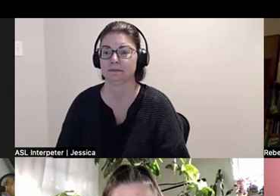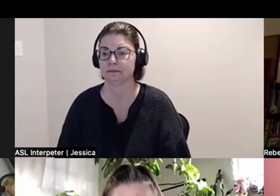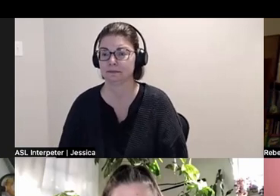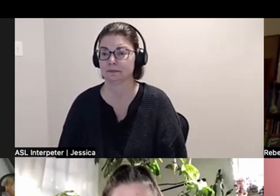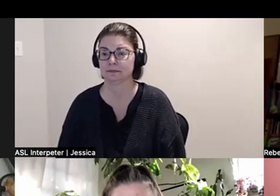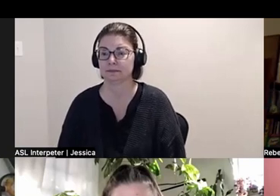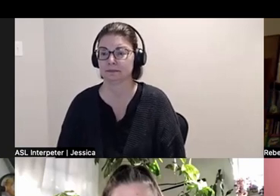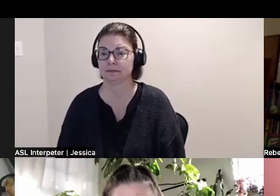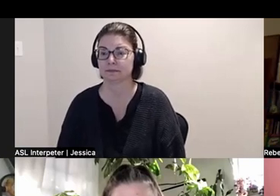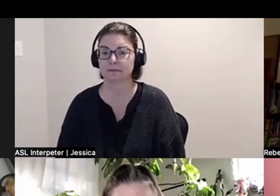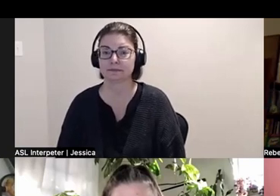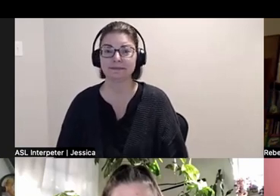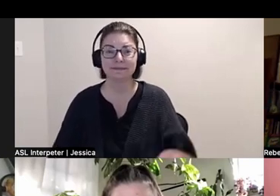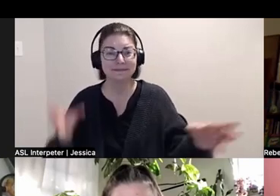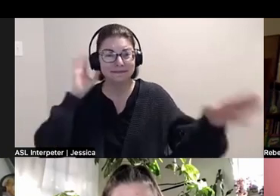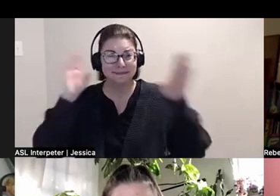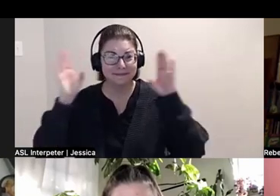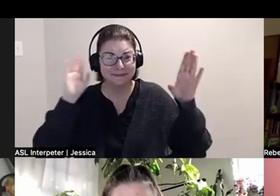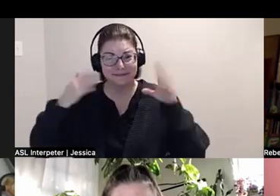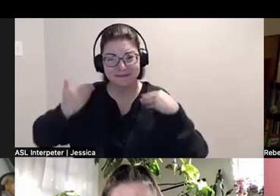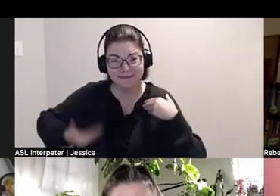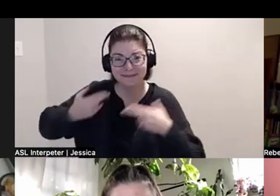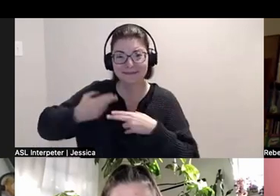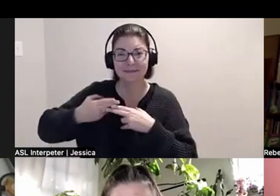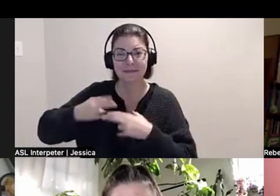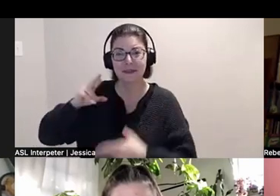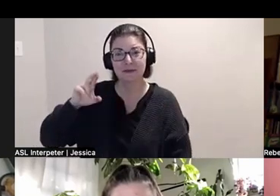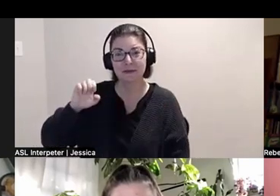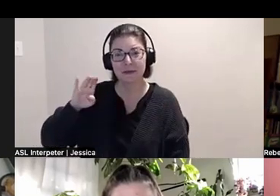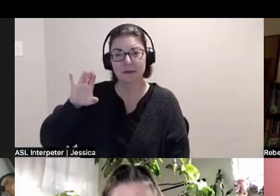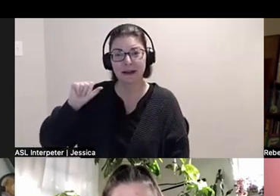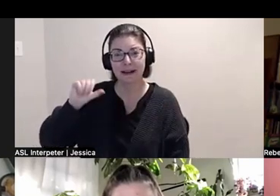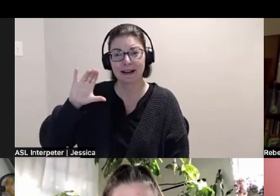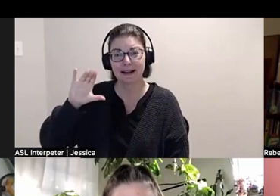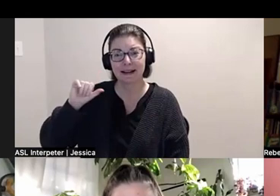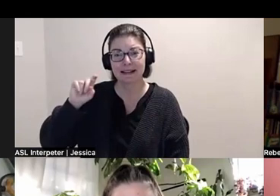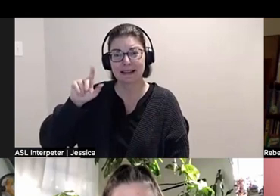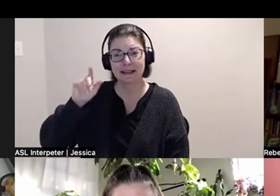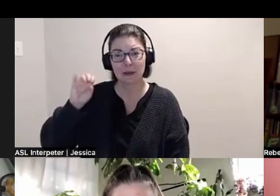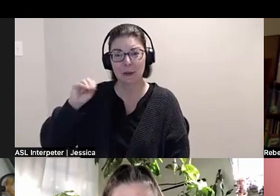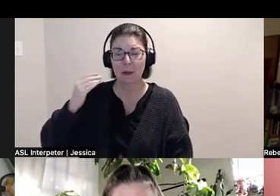Rebecca: Hi everyone. I'm Rebecca Casalino, the new Visual Arts Manager here with Workman Arts.